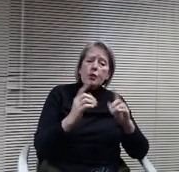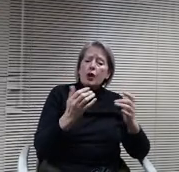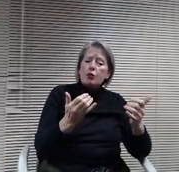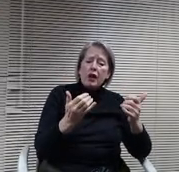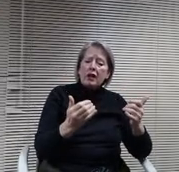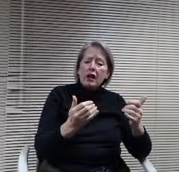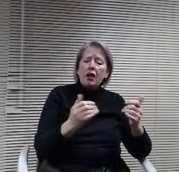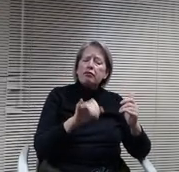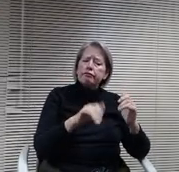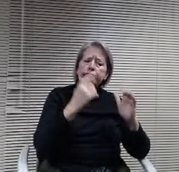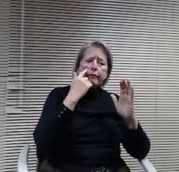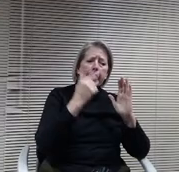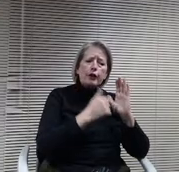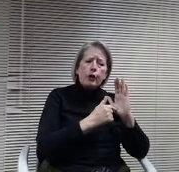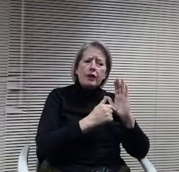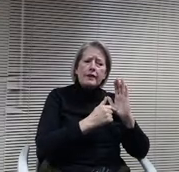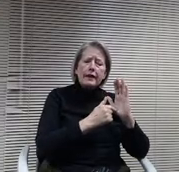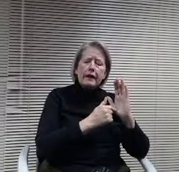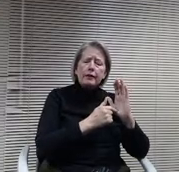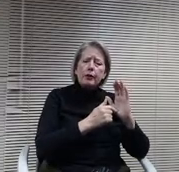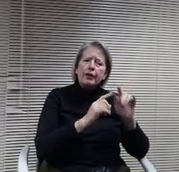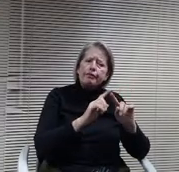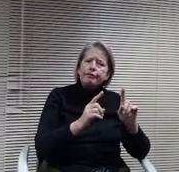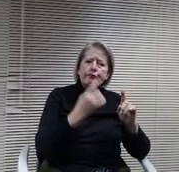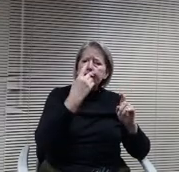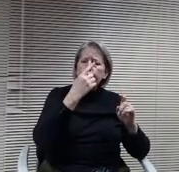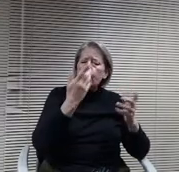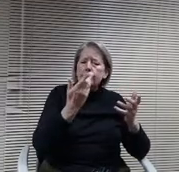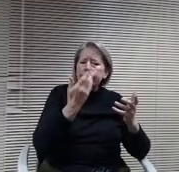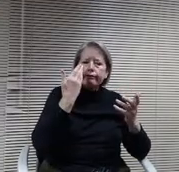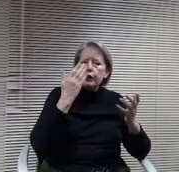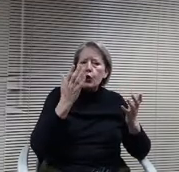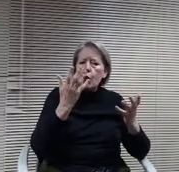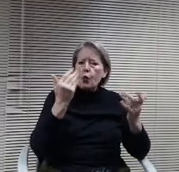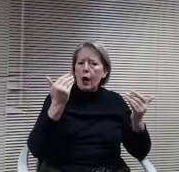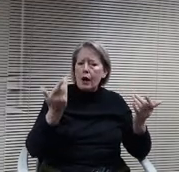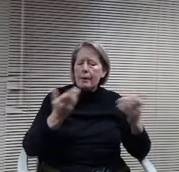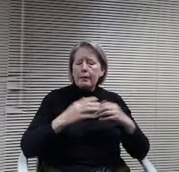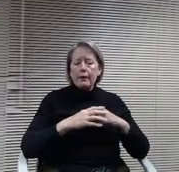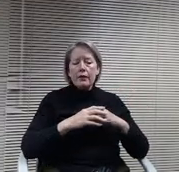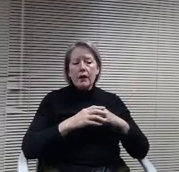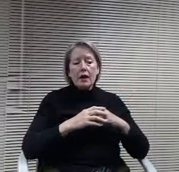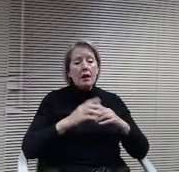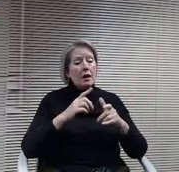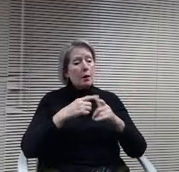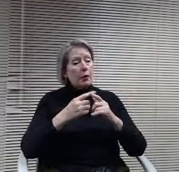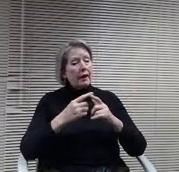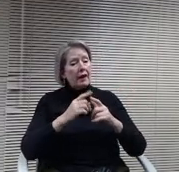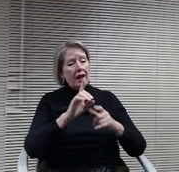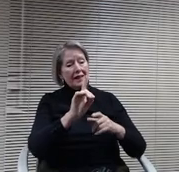keep it in mind and then in December Christine came and said to me and said, hey, we're looking for something to do